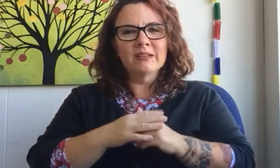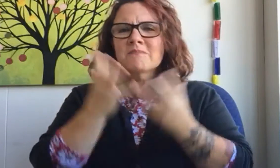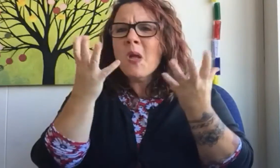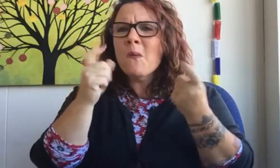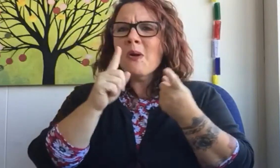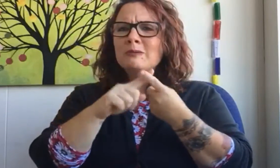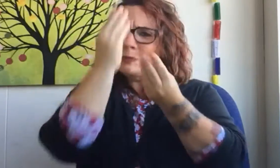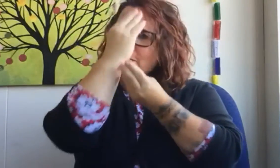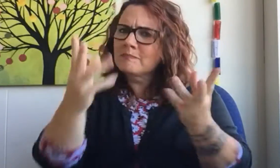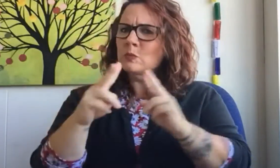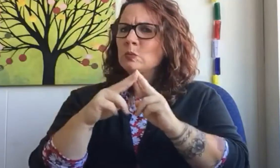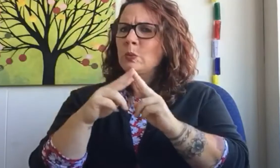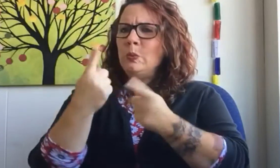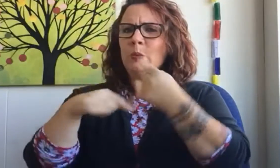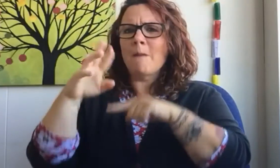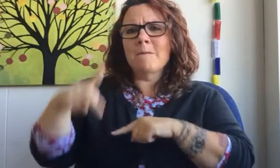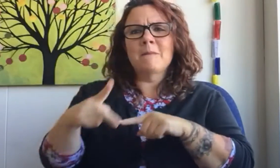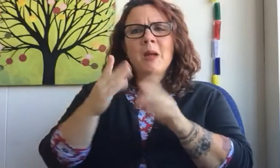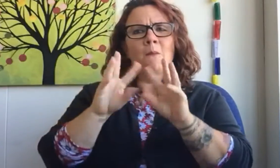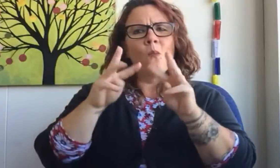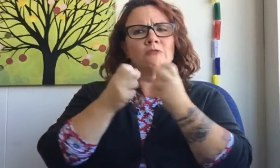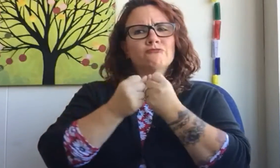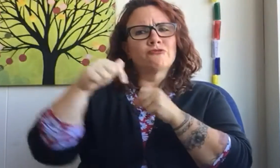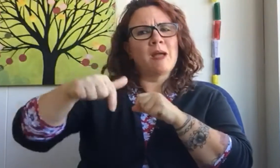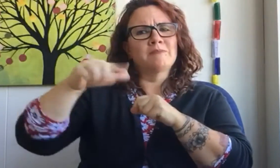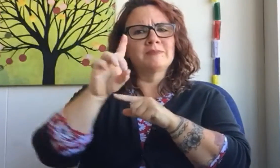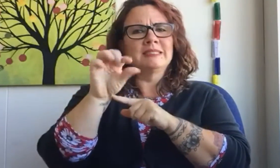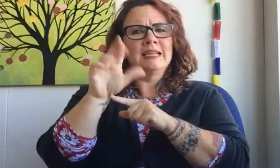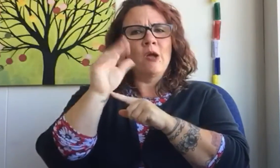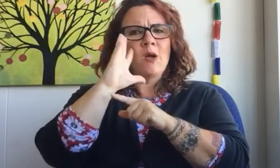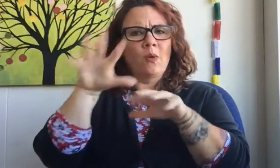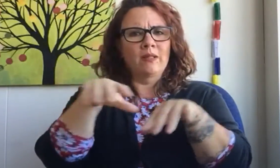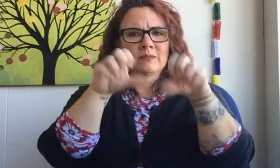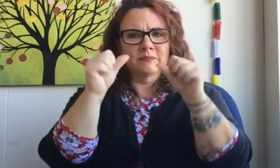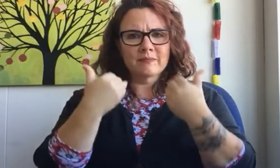I want to let you know about two upcoming workshops that DCARA will host